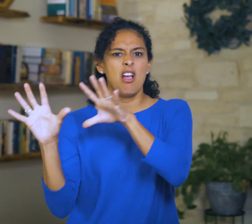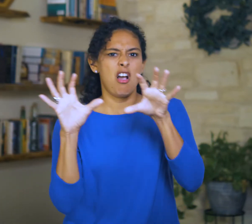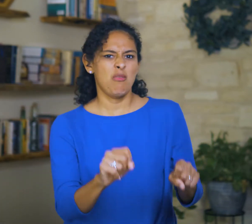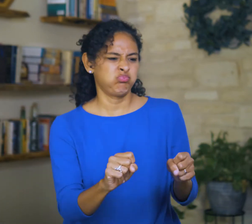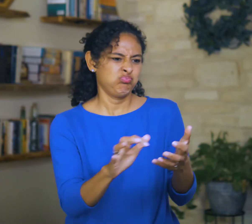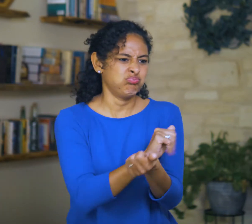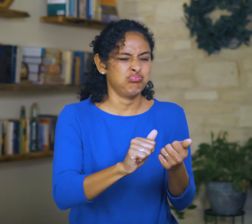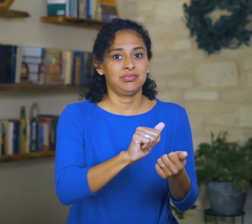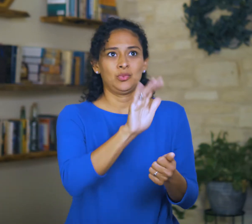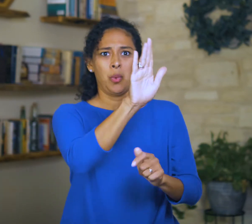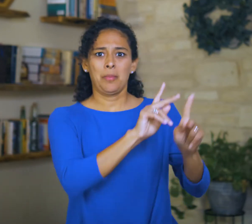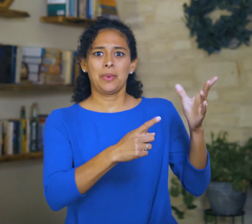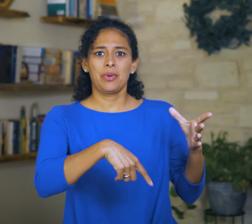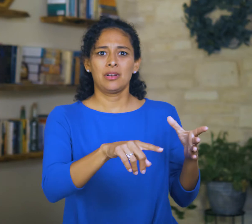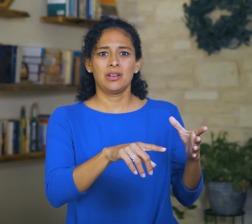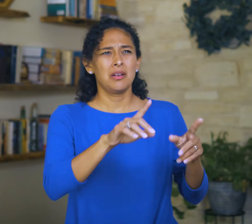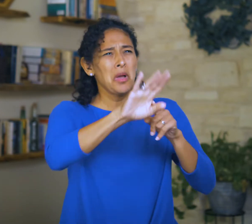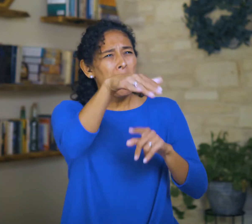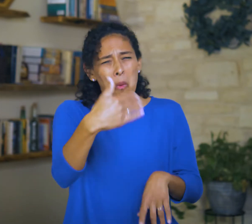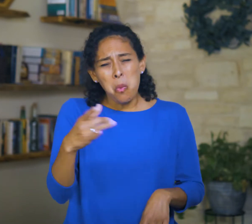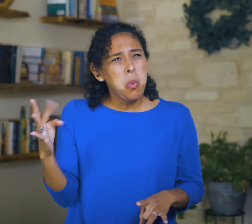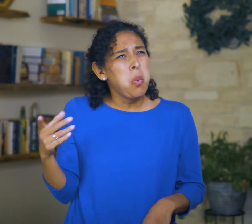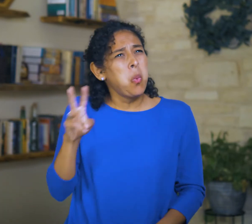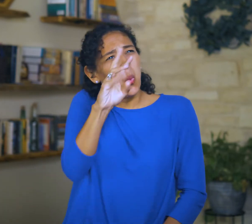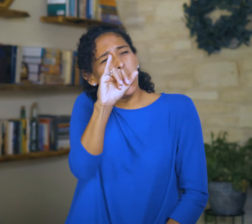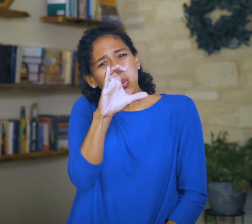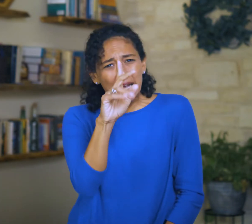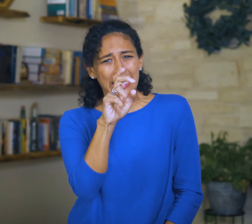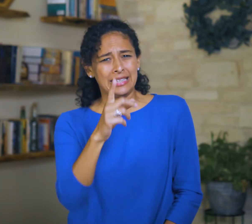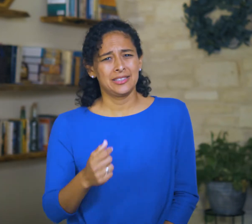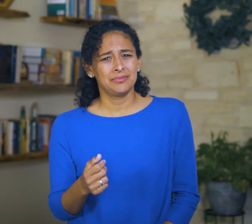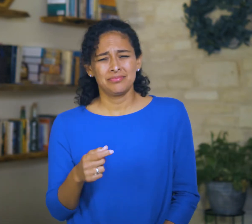to bring correction to Your people, but they’re wicked!